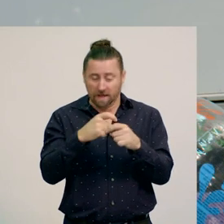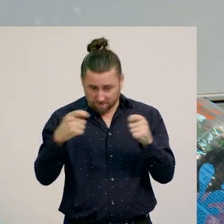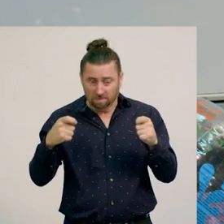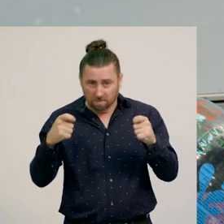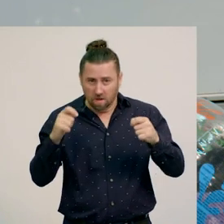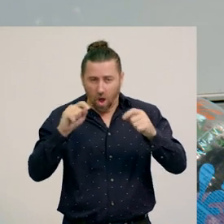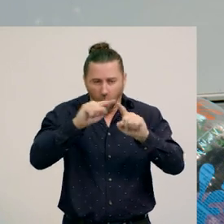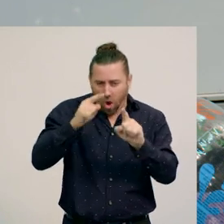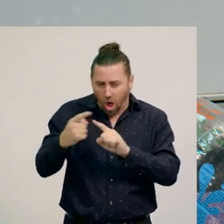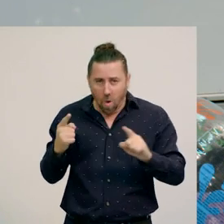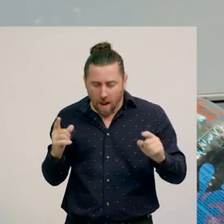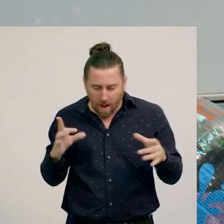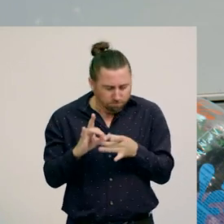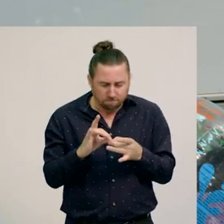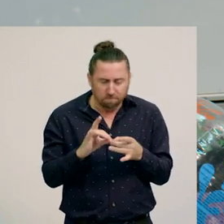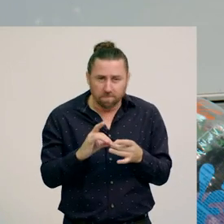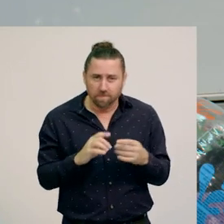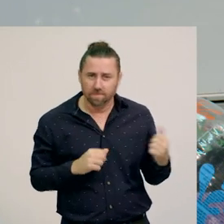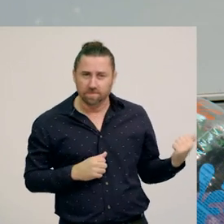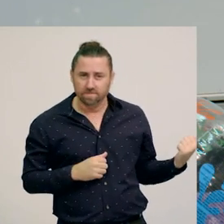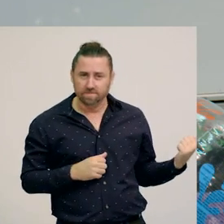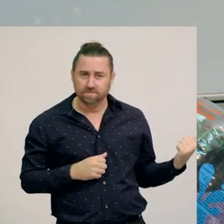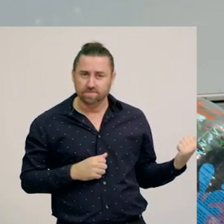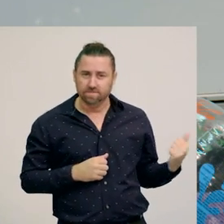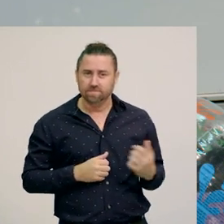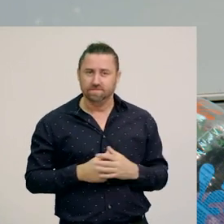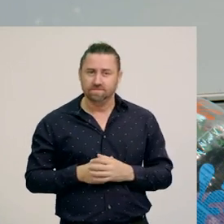and put a couple of holes in. And this one actually works pretty well.